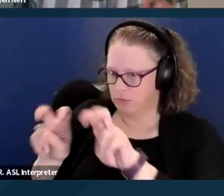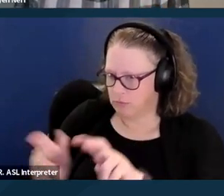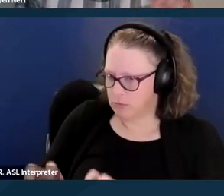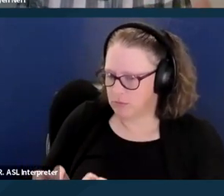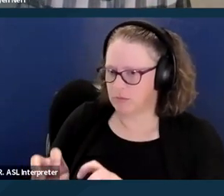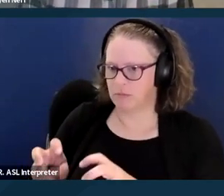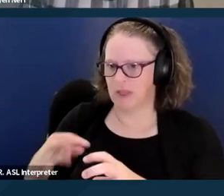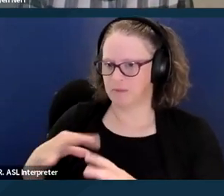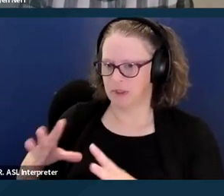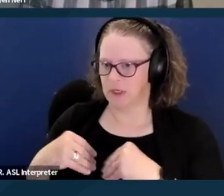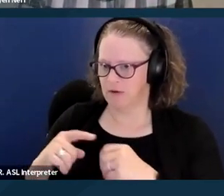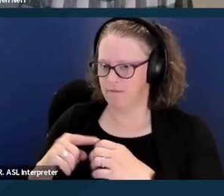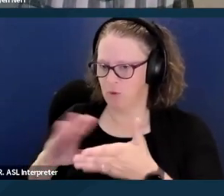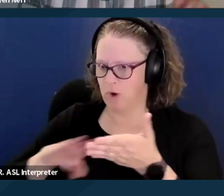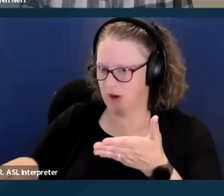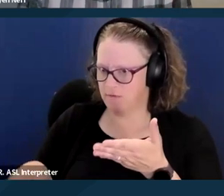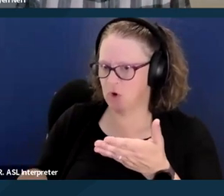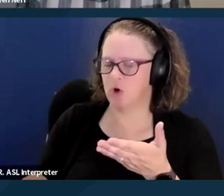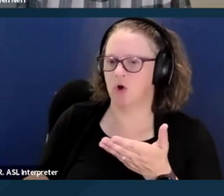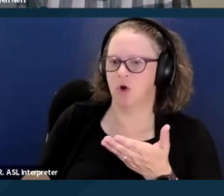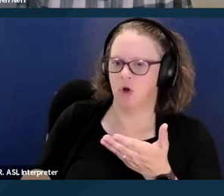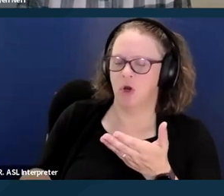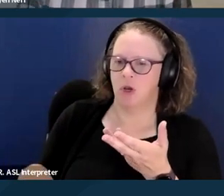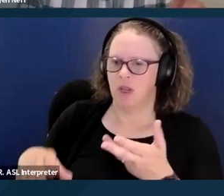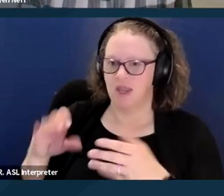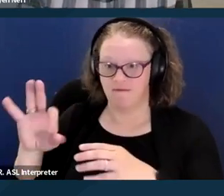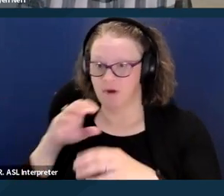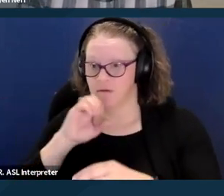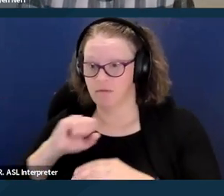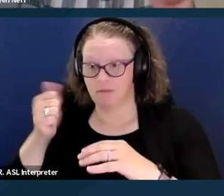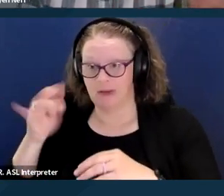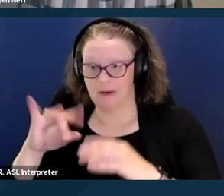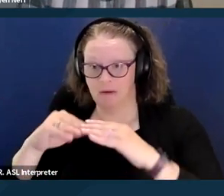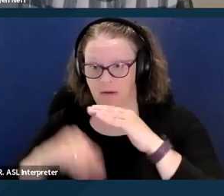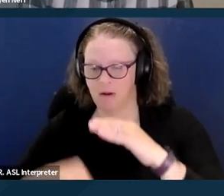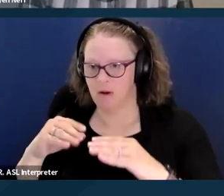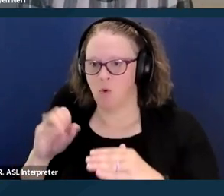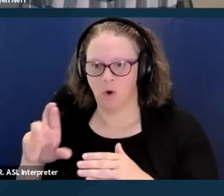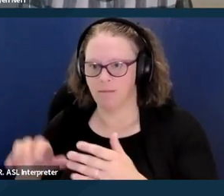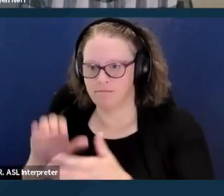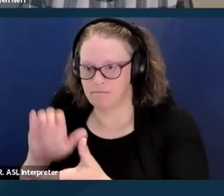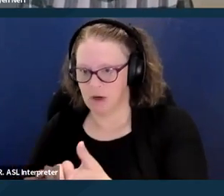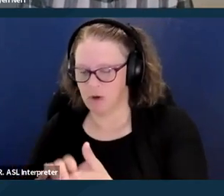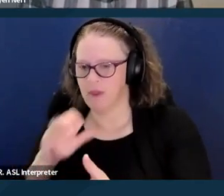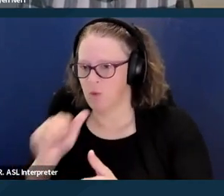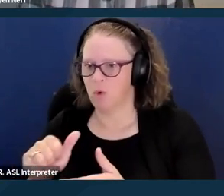they won't look at the income of your parents. If you're a married individual, they won't look at the income of your spouse.